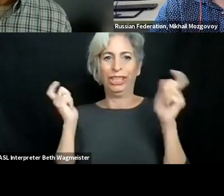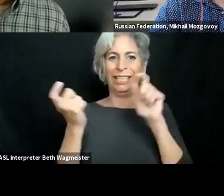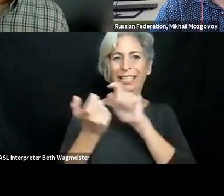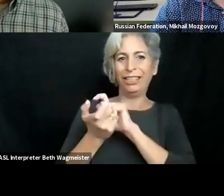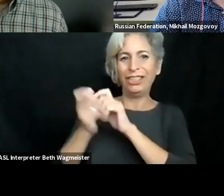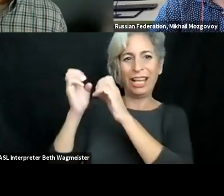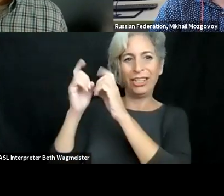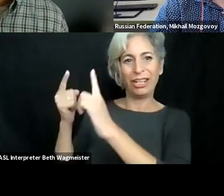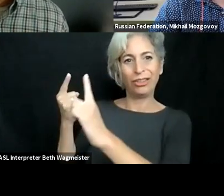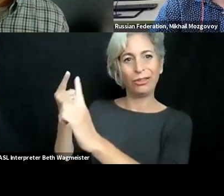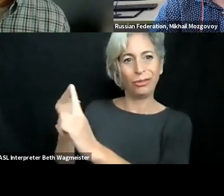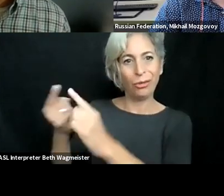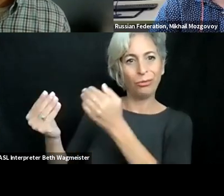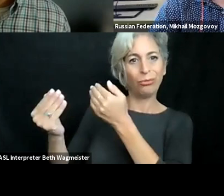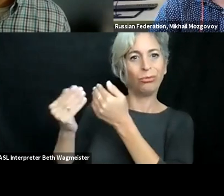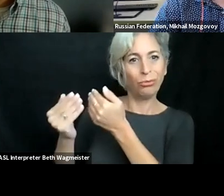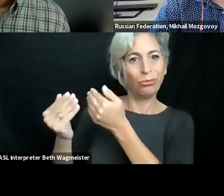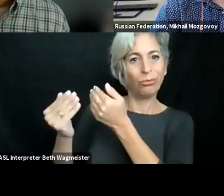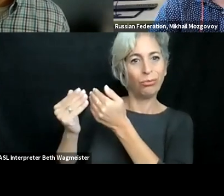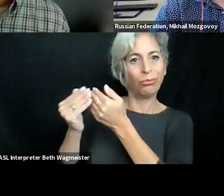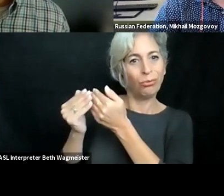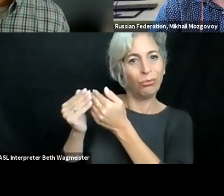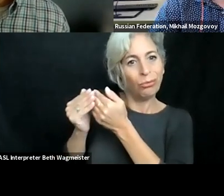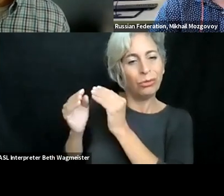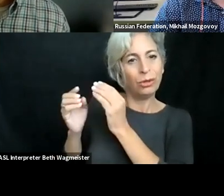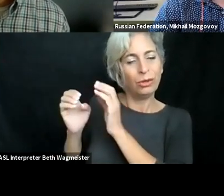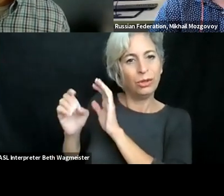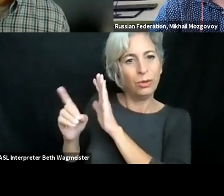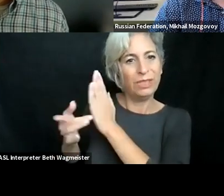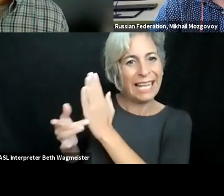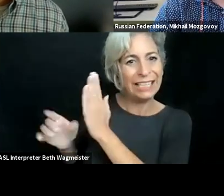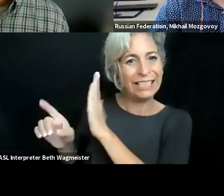faculties, they are simply not really enthusiastic